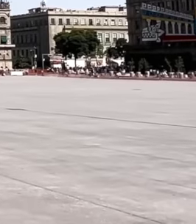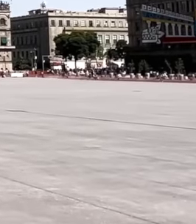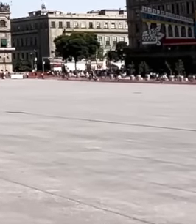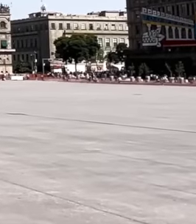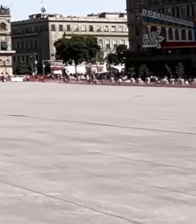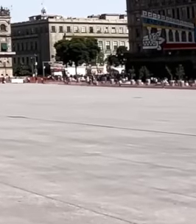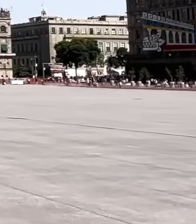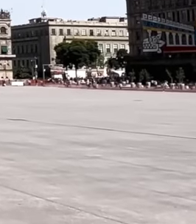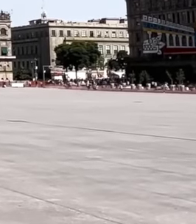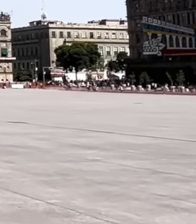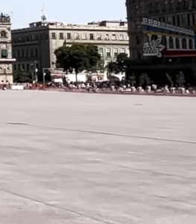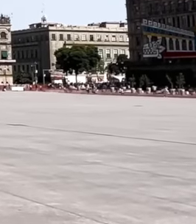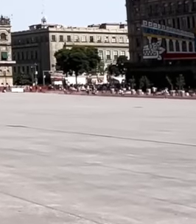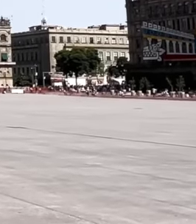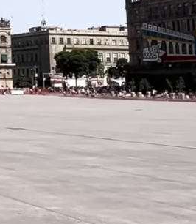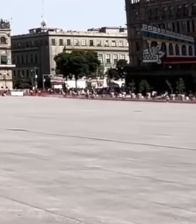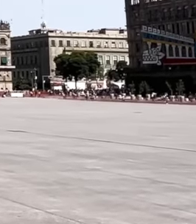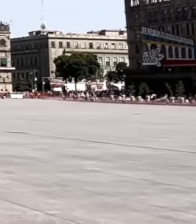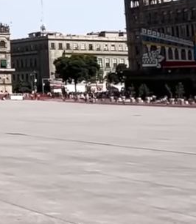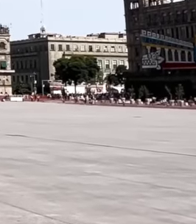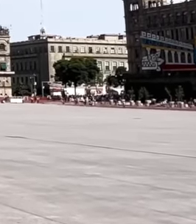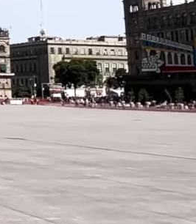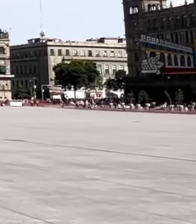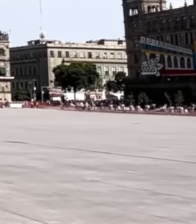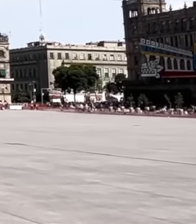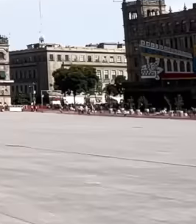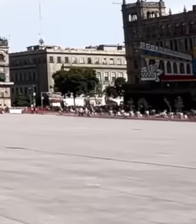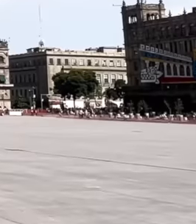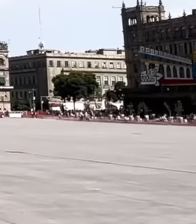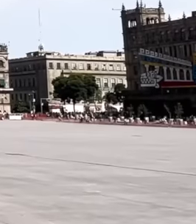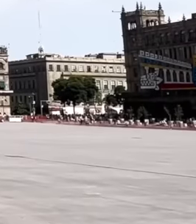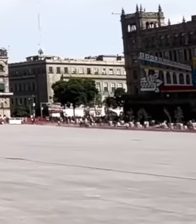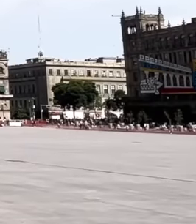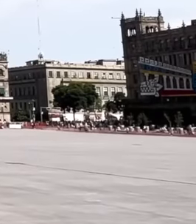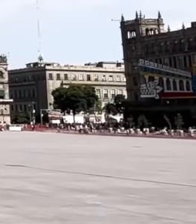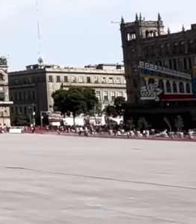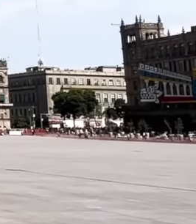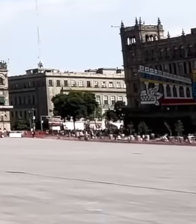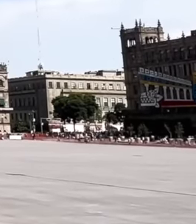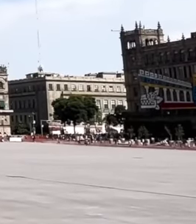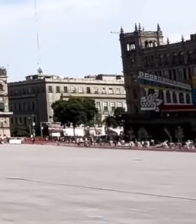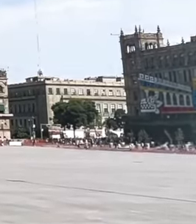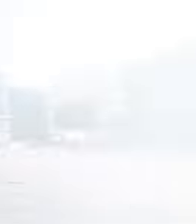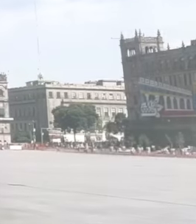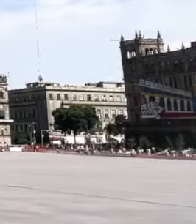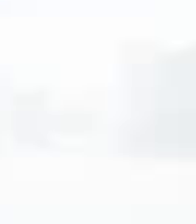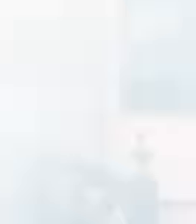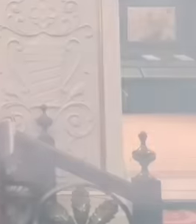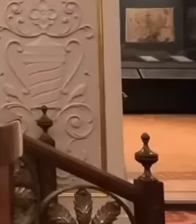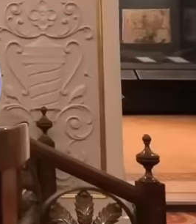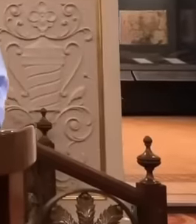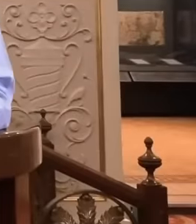of anyone nor a land of conquest by announcing a pause in the dialogue with